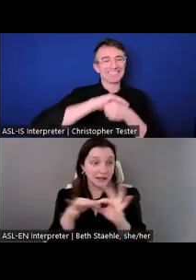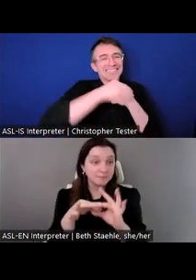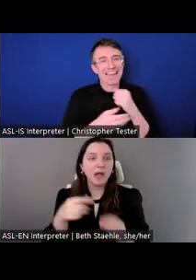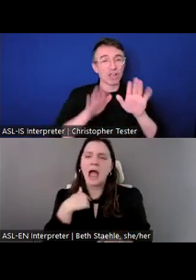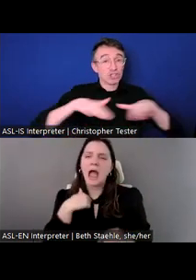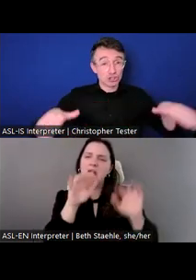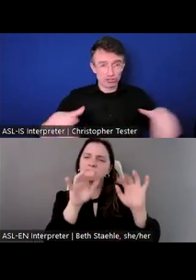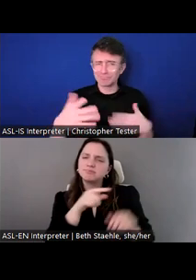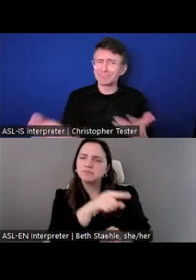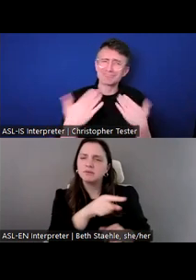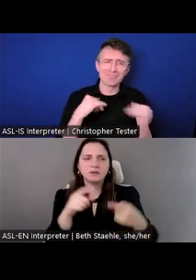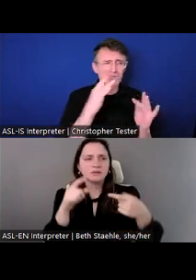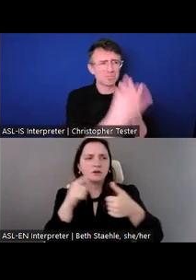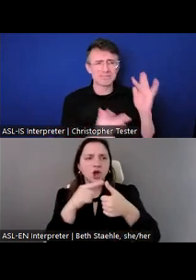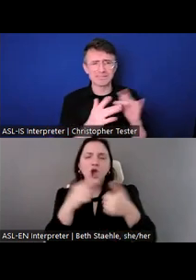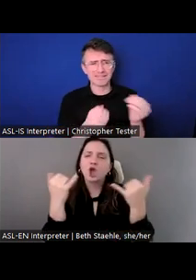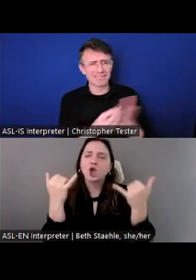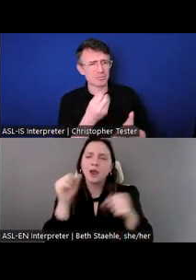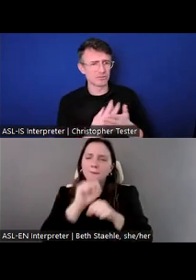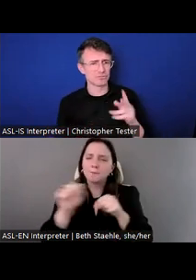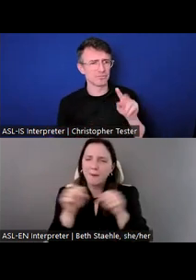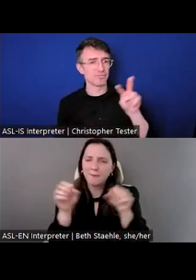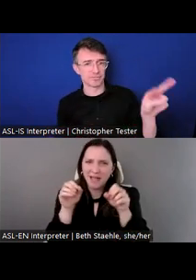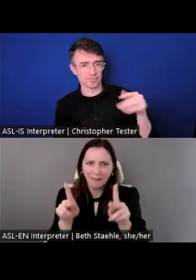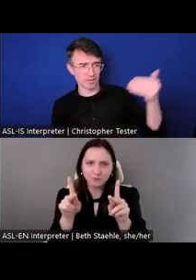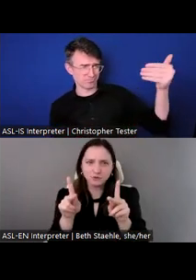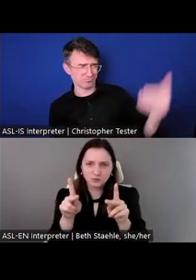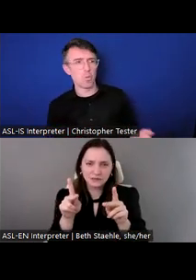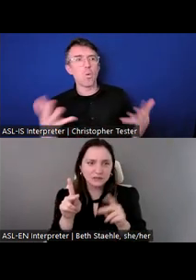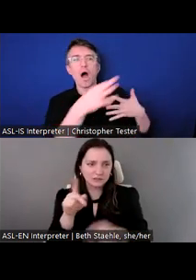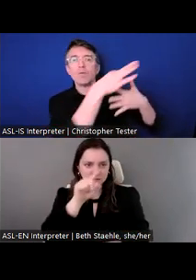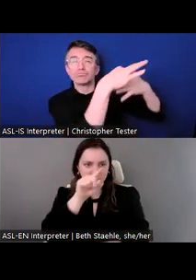I will read a few out of the I think about 10 I included.